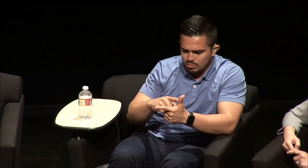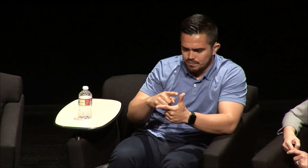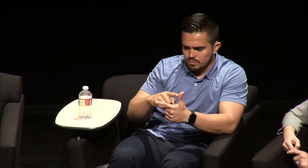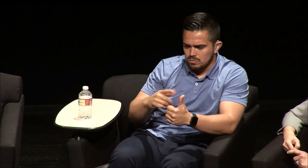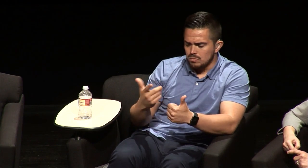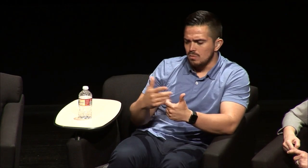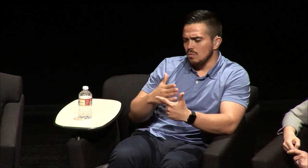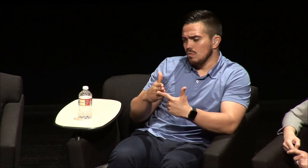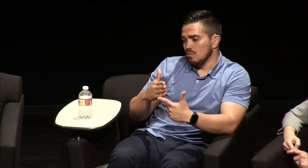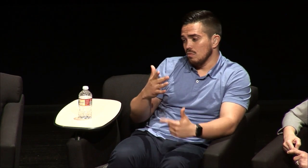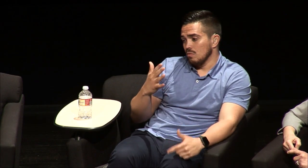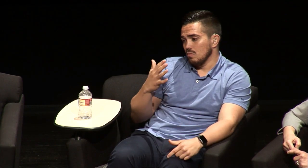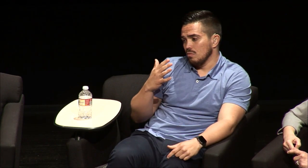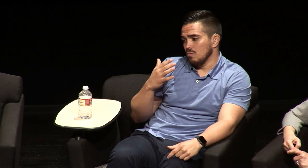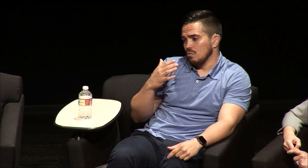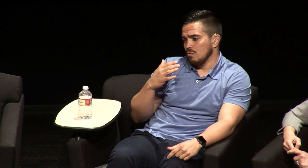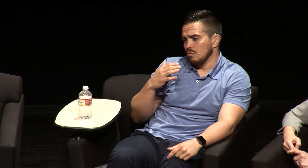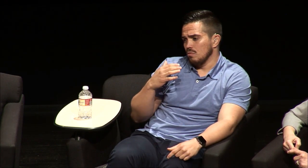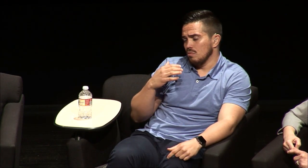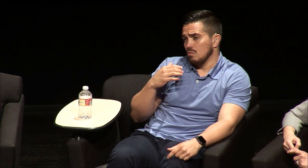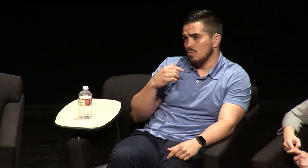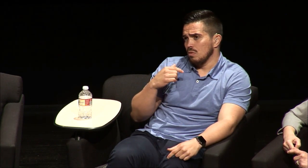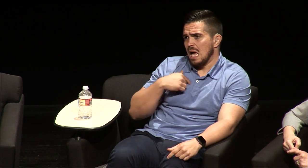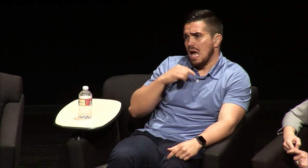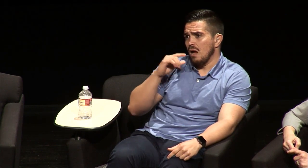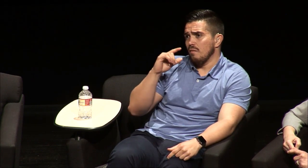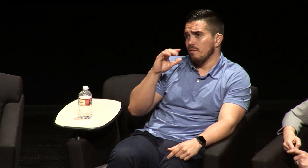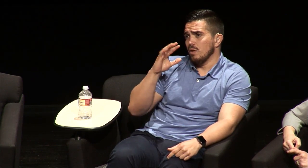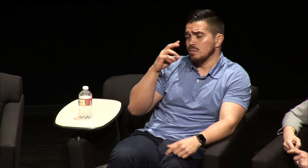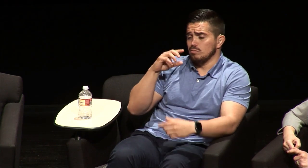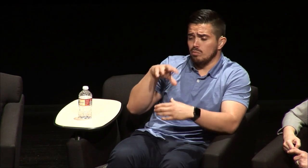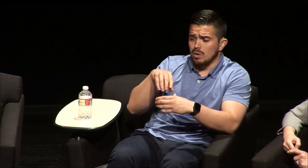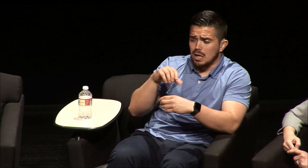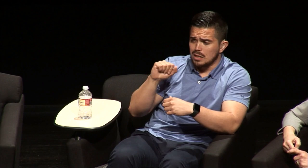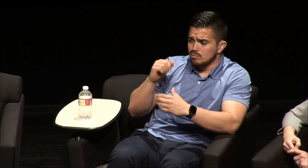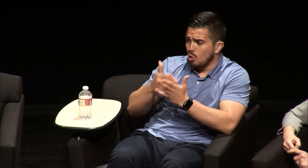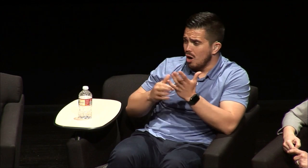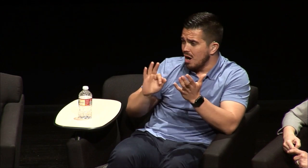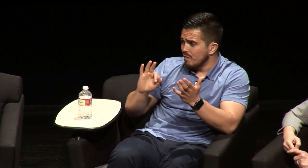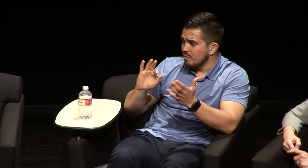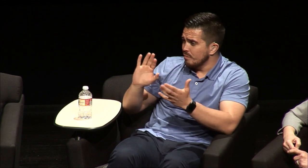one example of I guess the male privilege that I that I'm lucky to have.